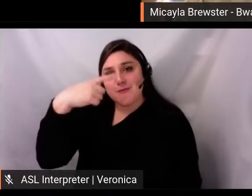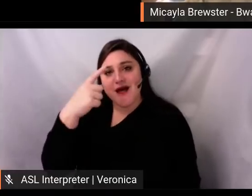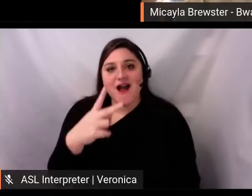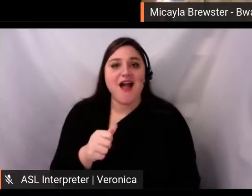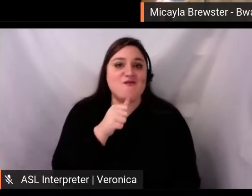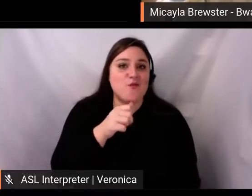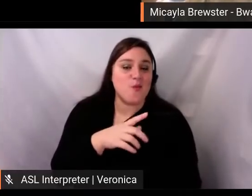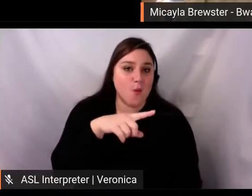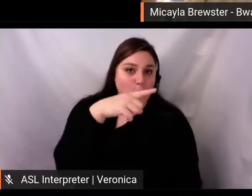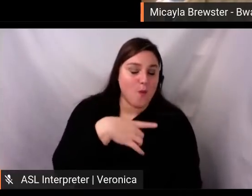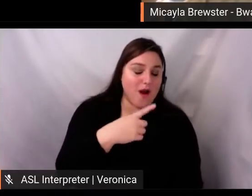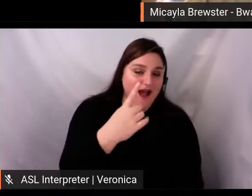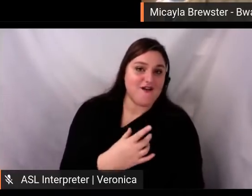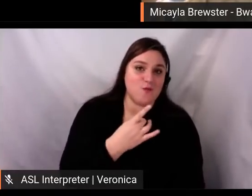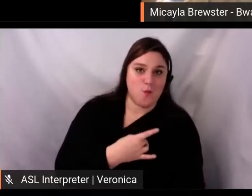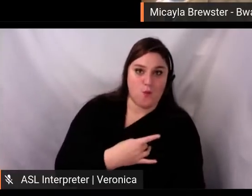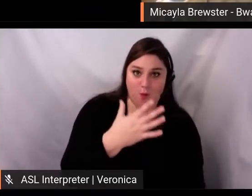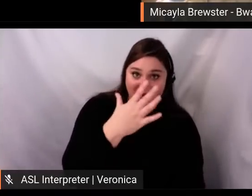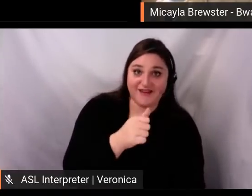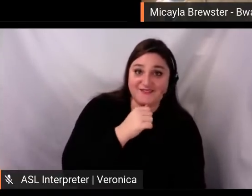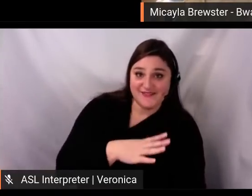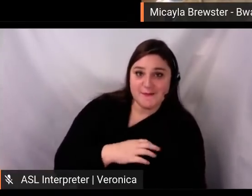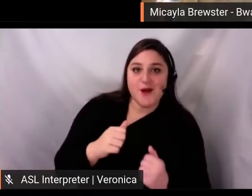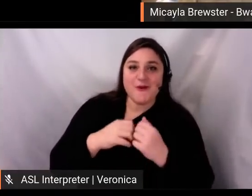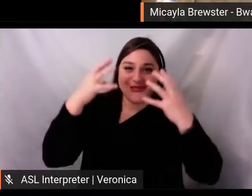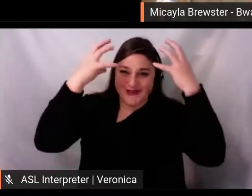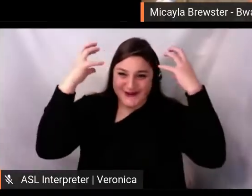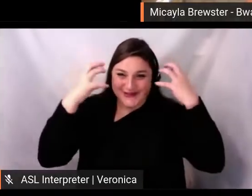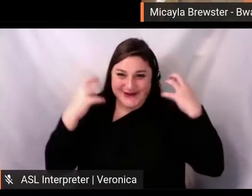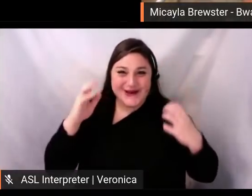very curly brown hair. And I'm wearing a green shirt.